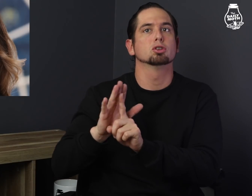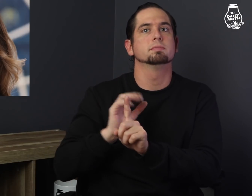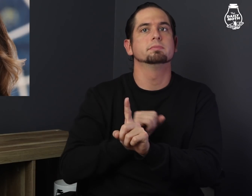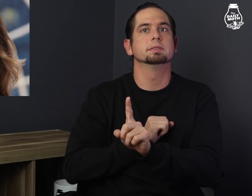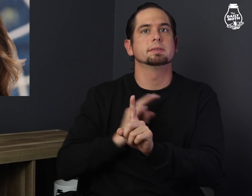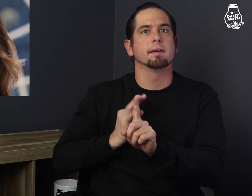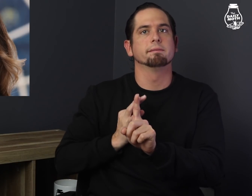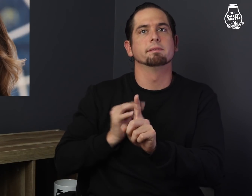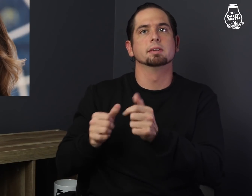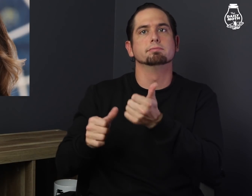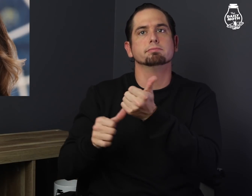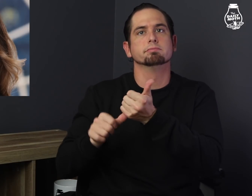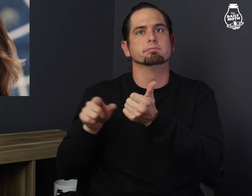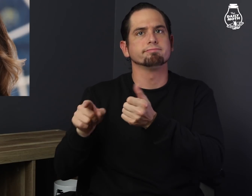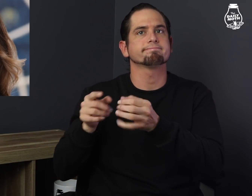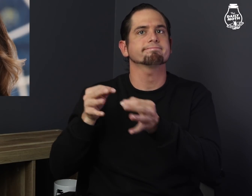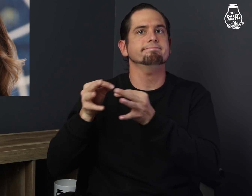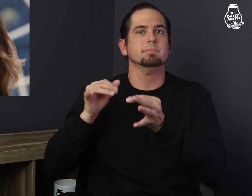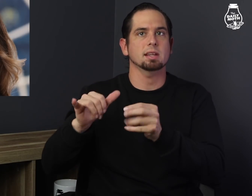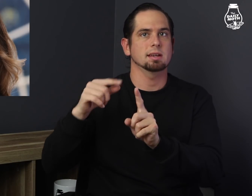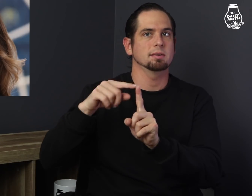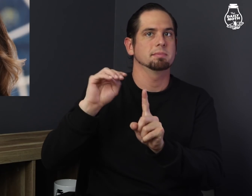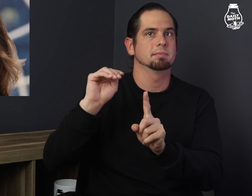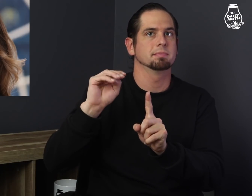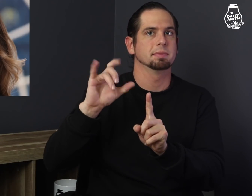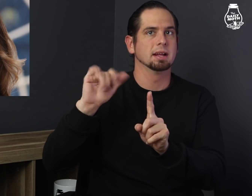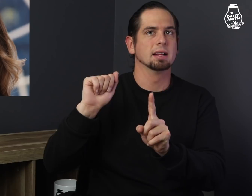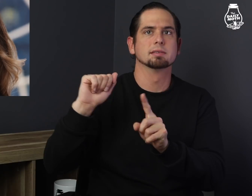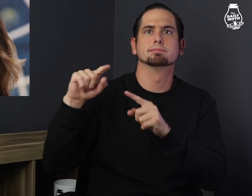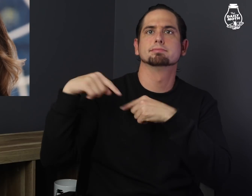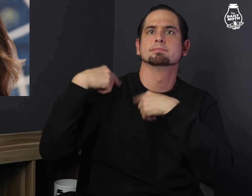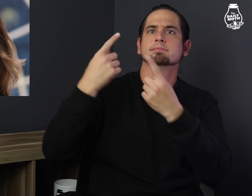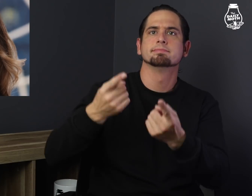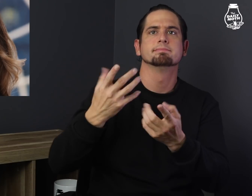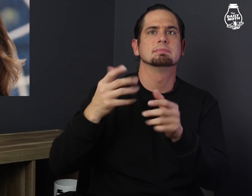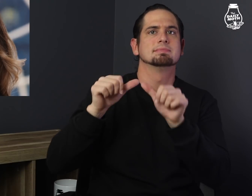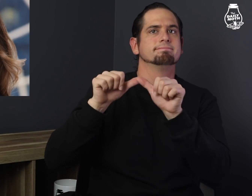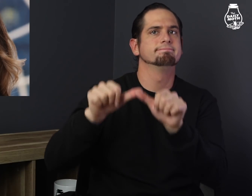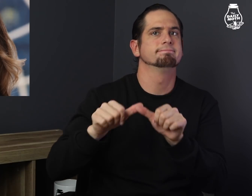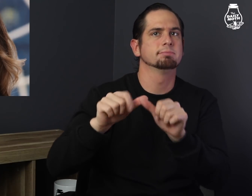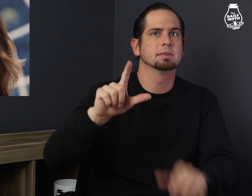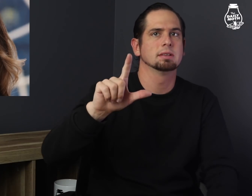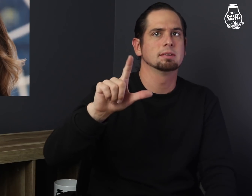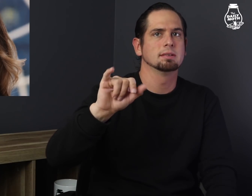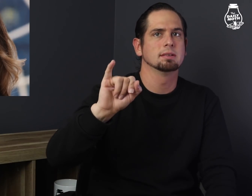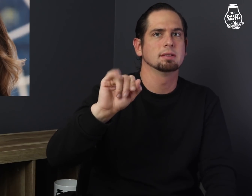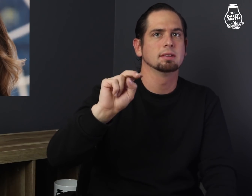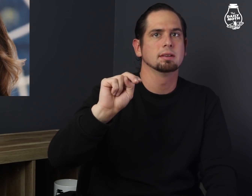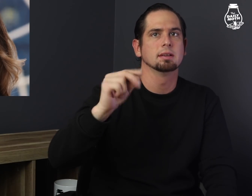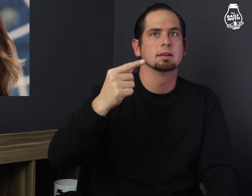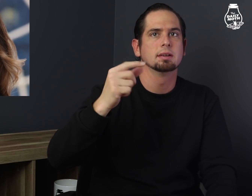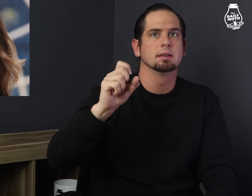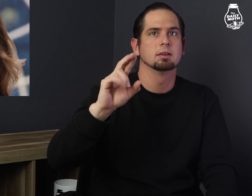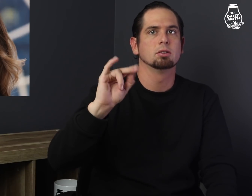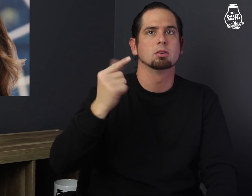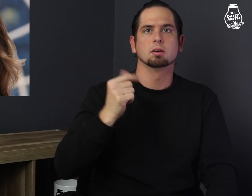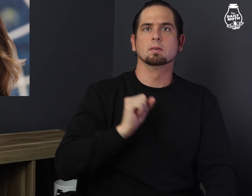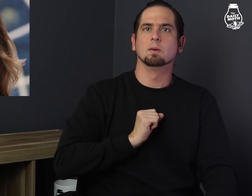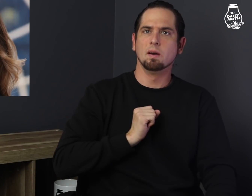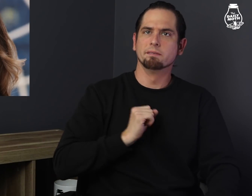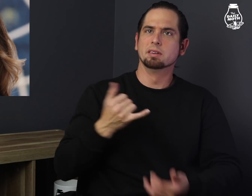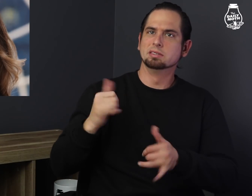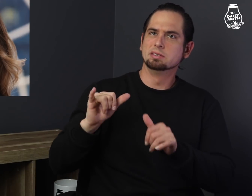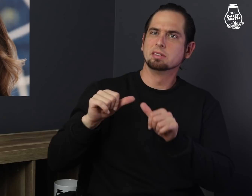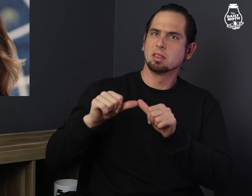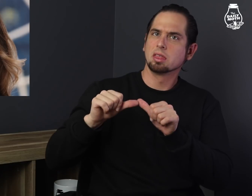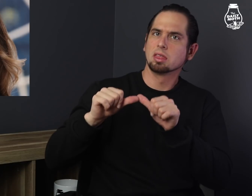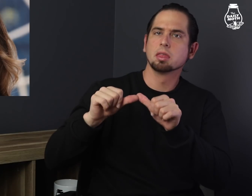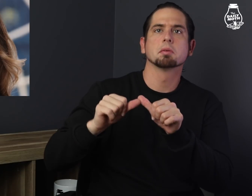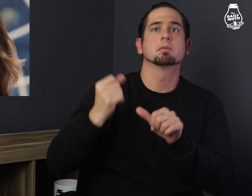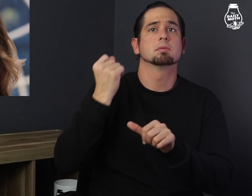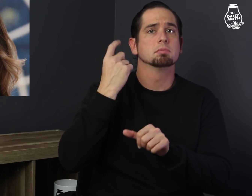Her staffer said Melania has a "lingering cough"